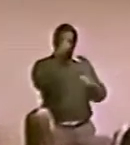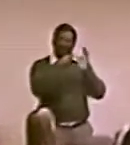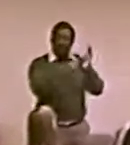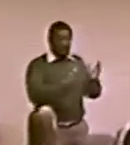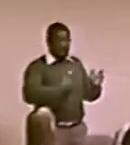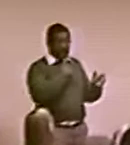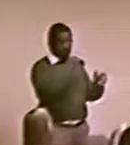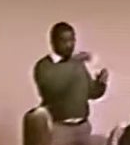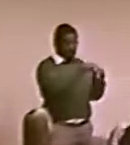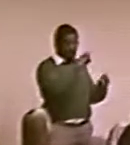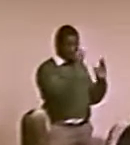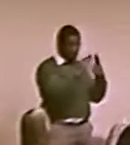...BUT THAT'S NOT TRUE.